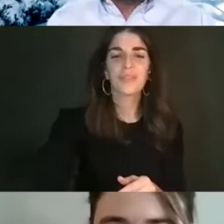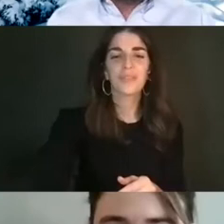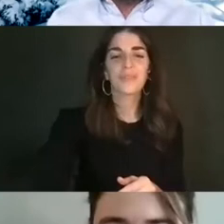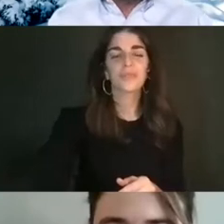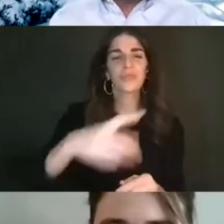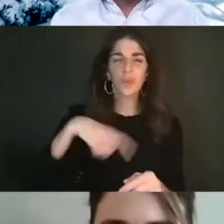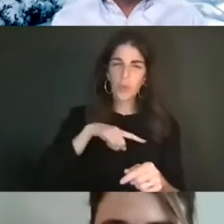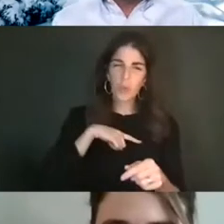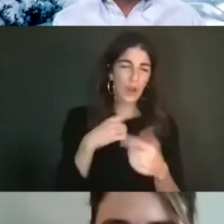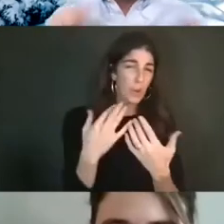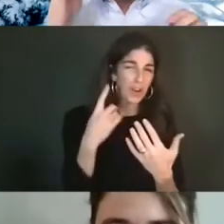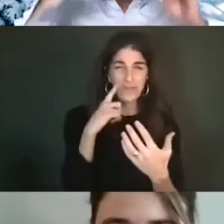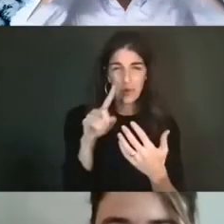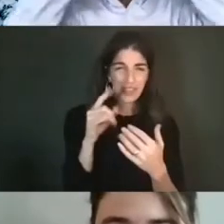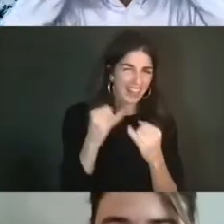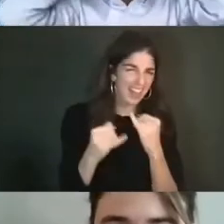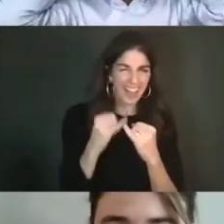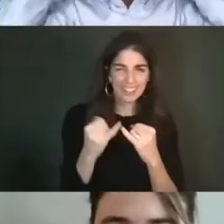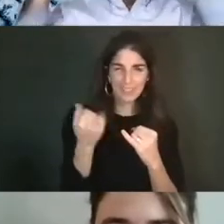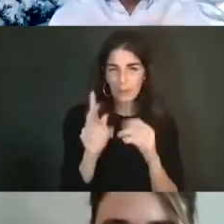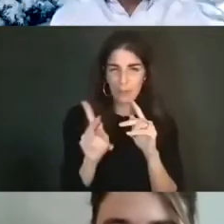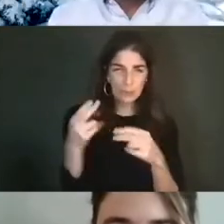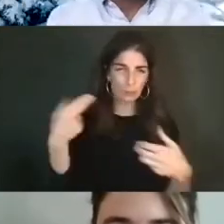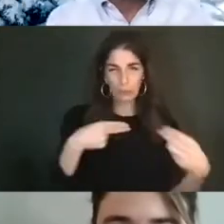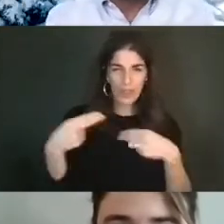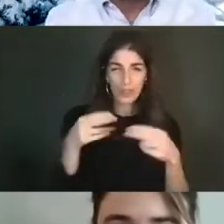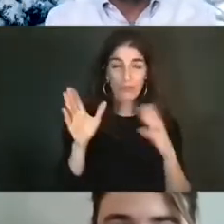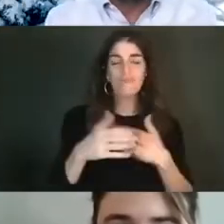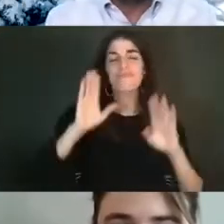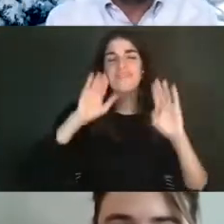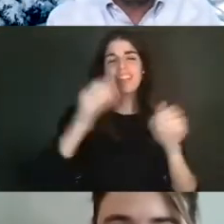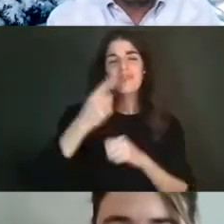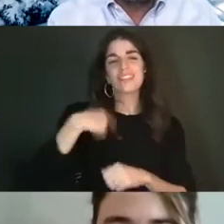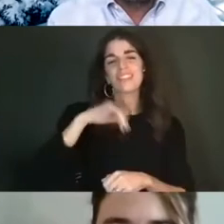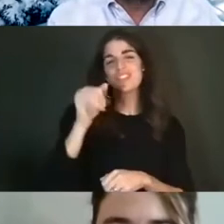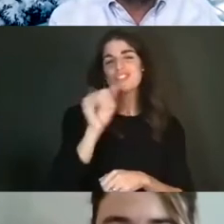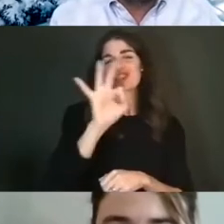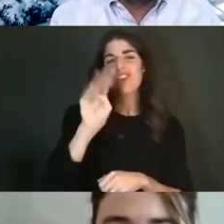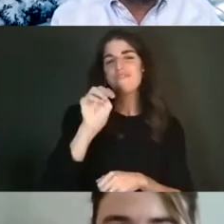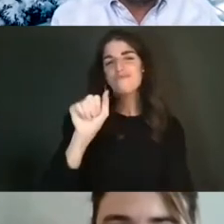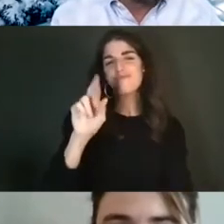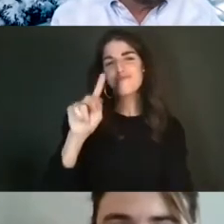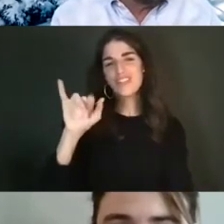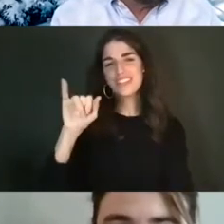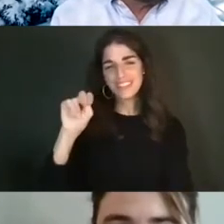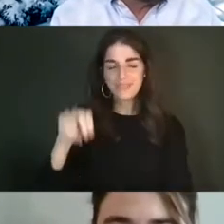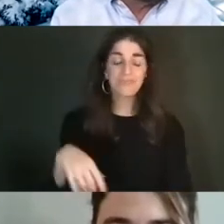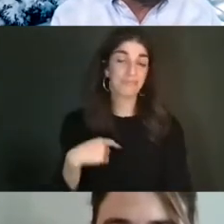Folks who have registered. Hello, everyone, I am Jeff Martin, and I am a white